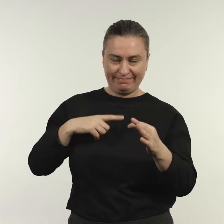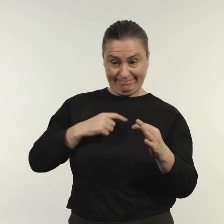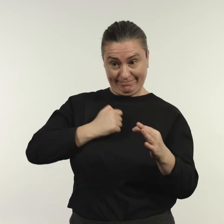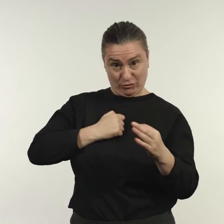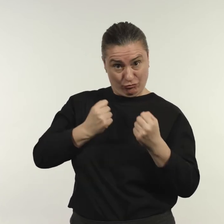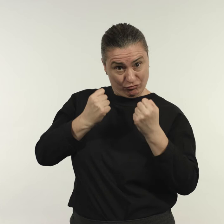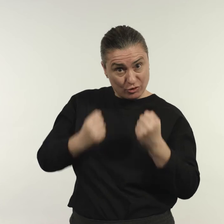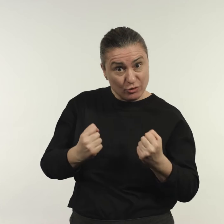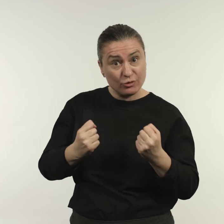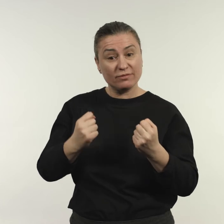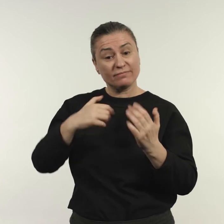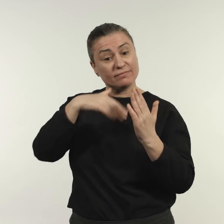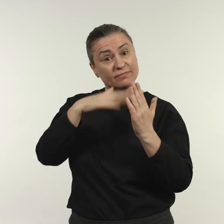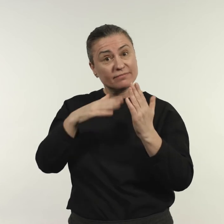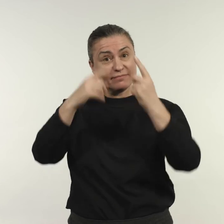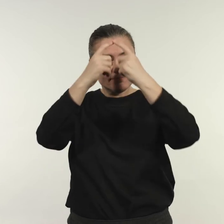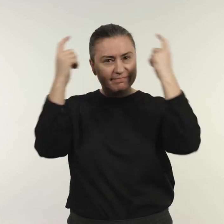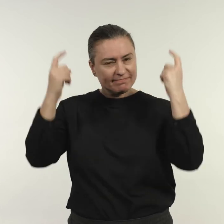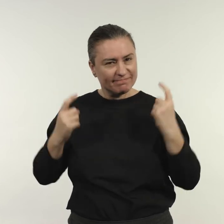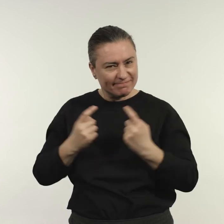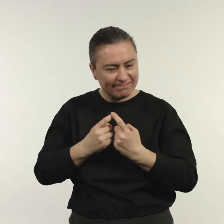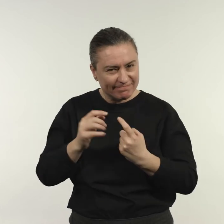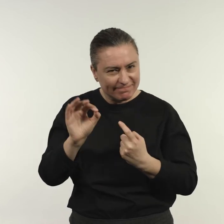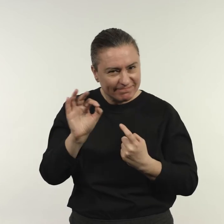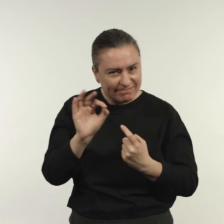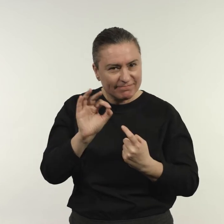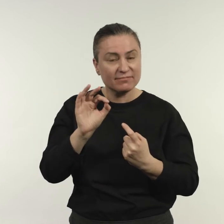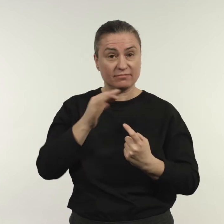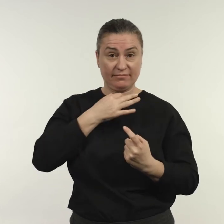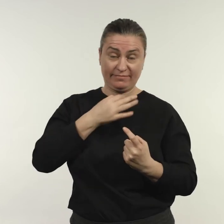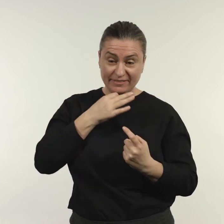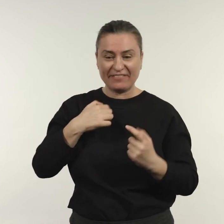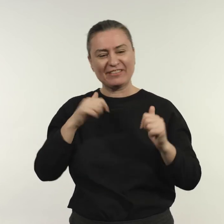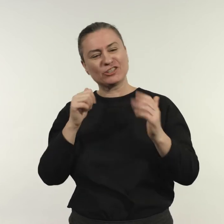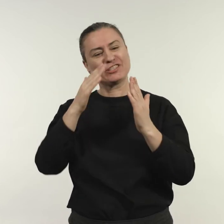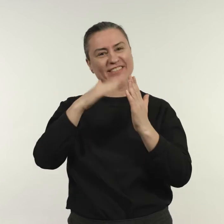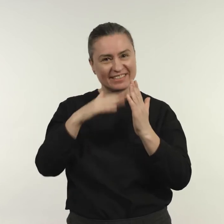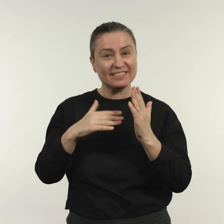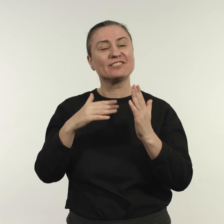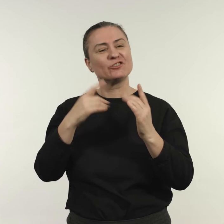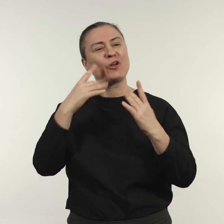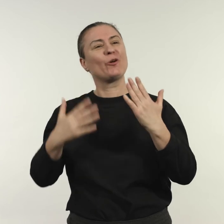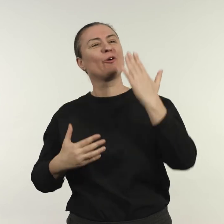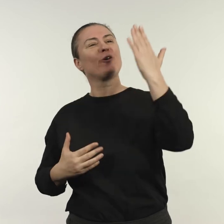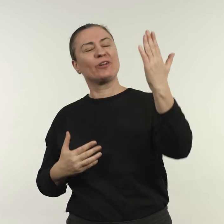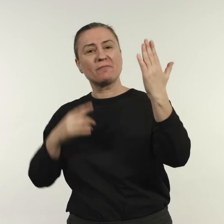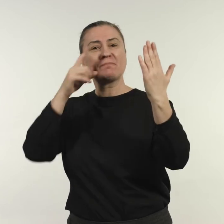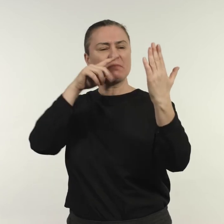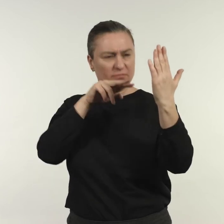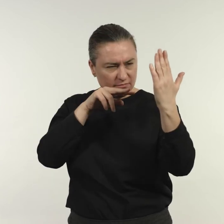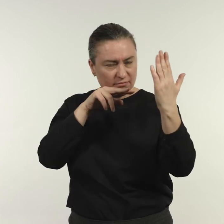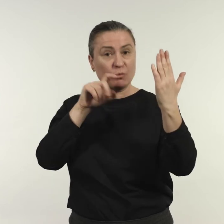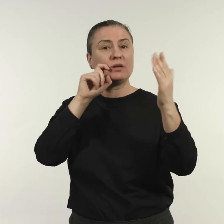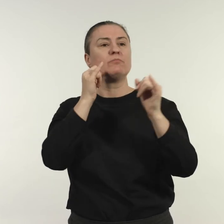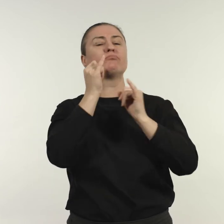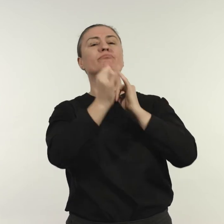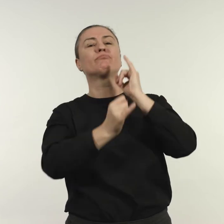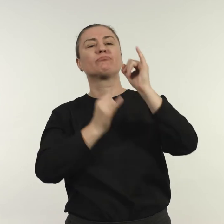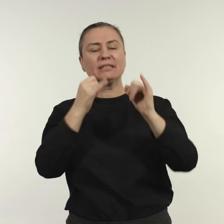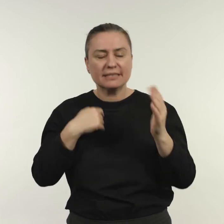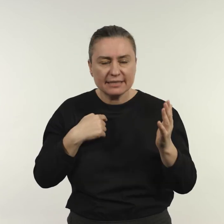As artists we put our work out there and are open to all criticism, but to paint a self-portrait is far more confronting…